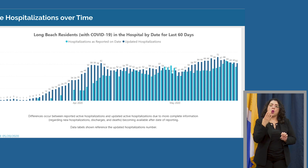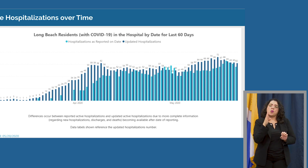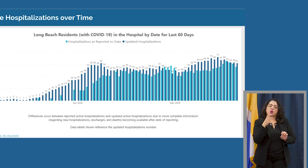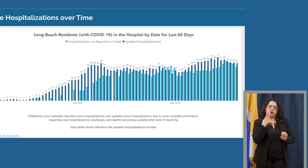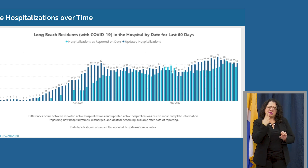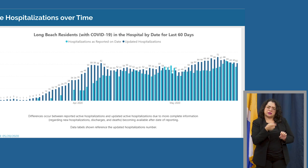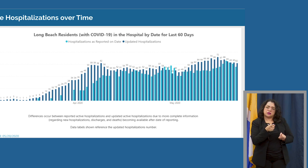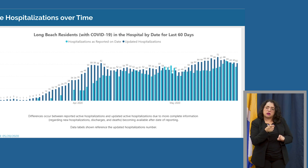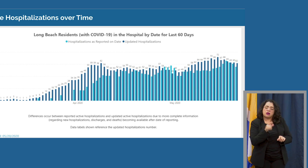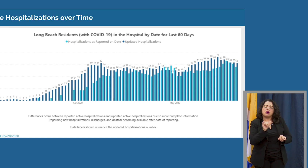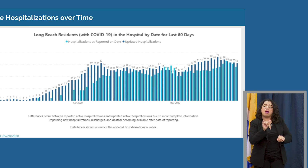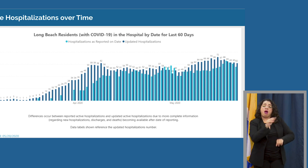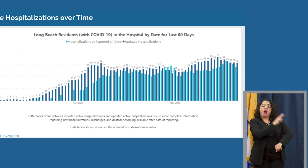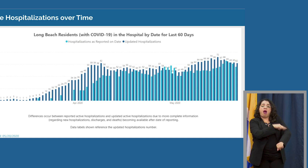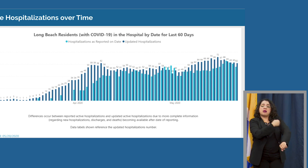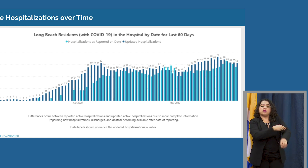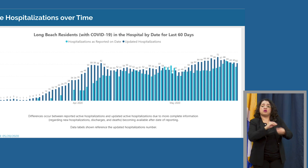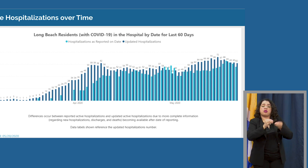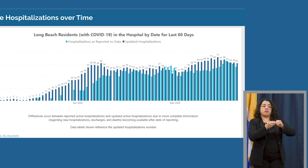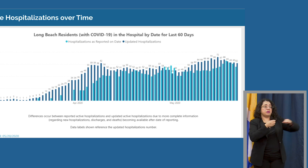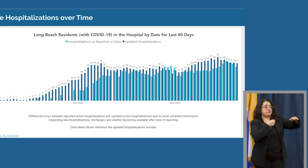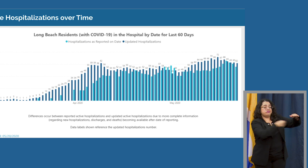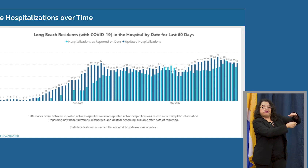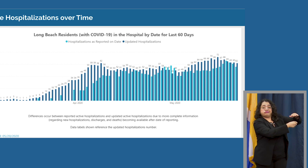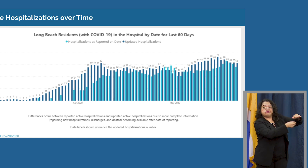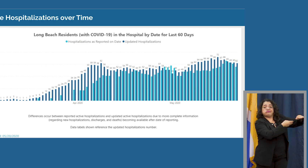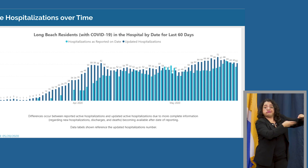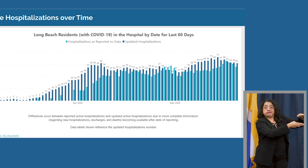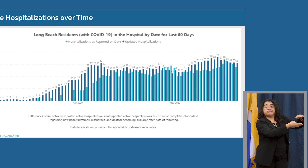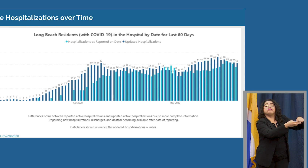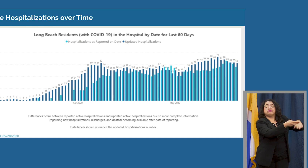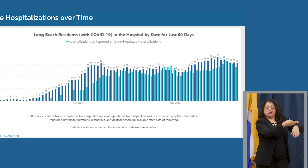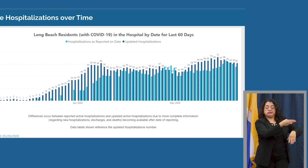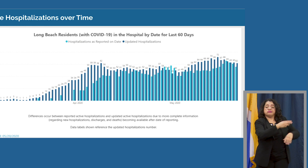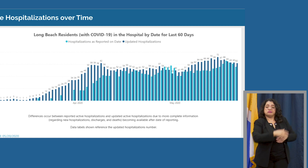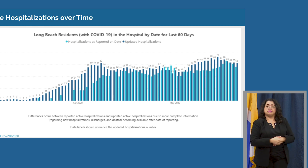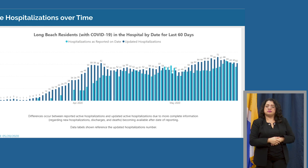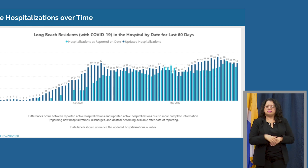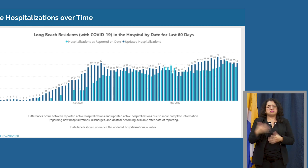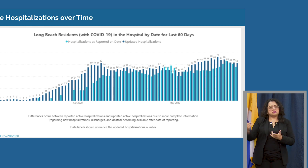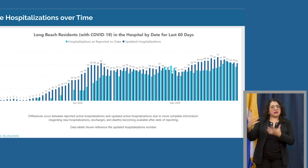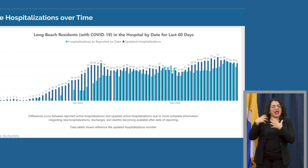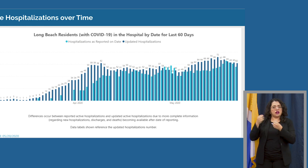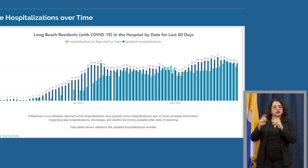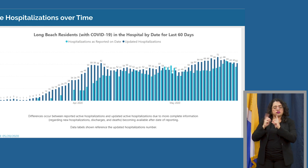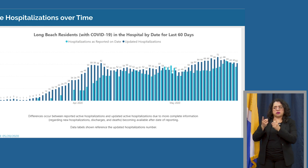hospitalizations is essentially as the Health Department has stated, it